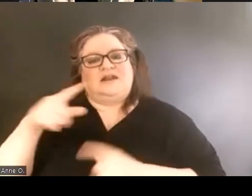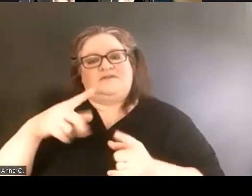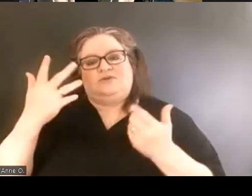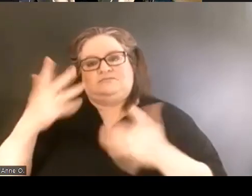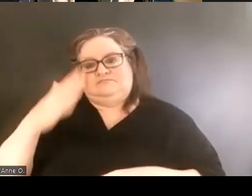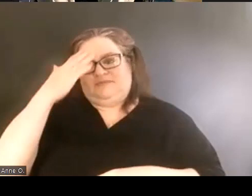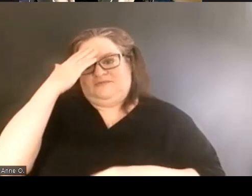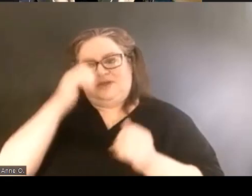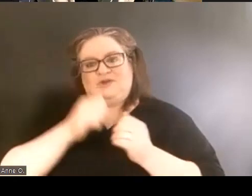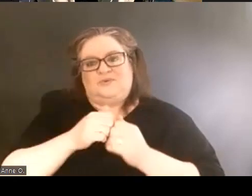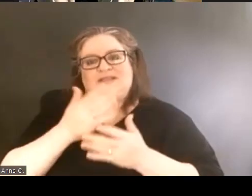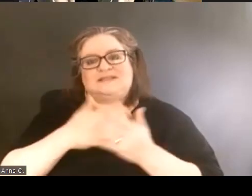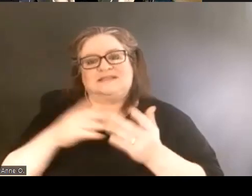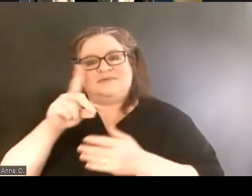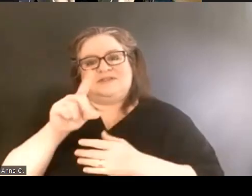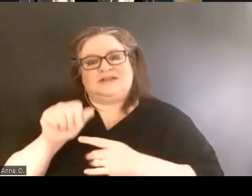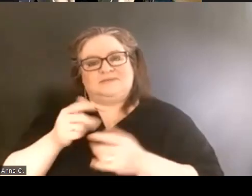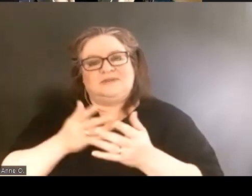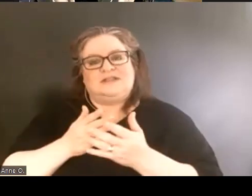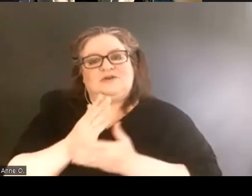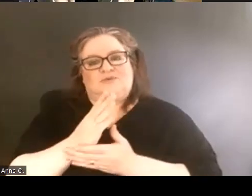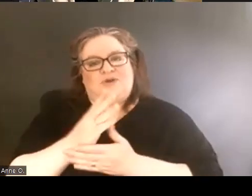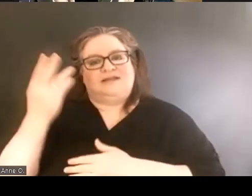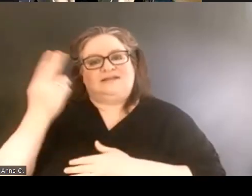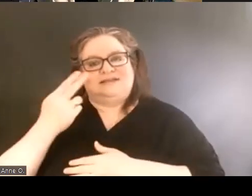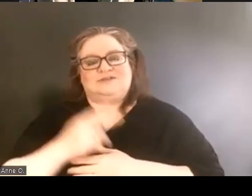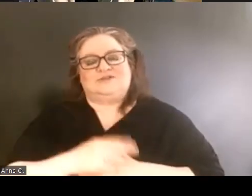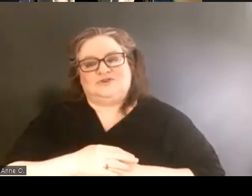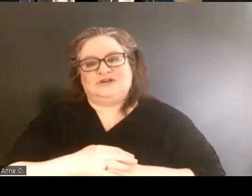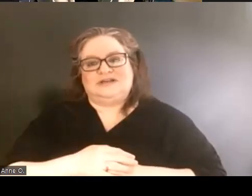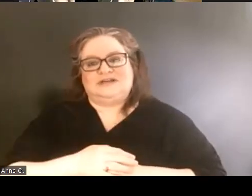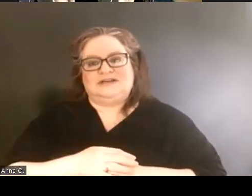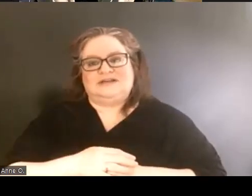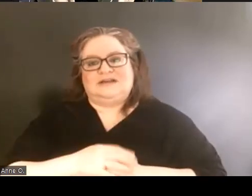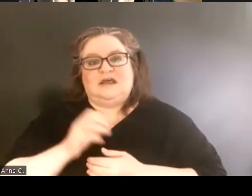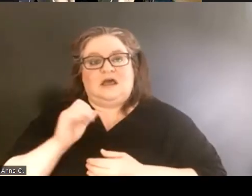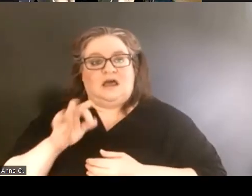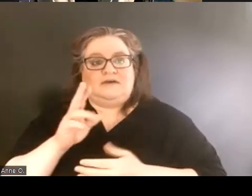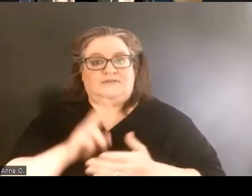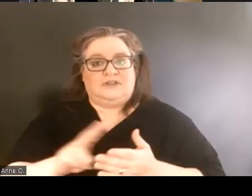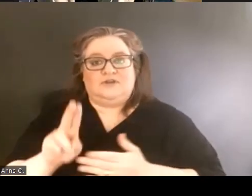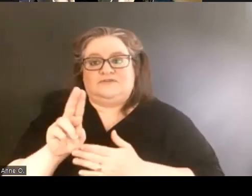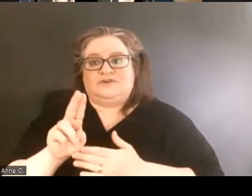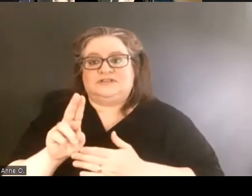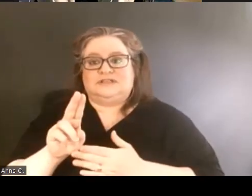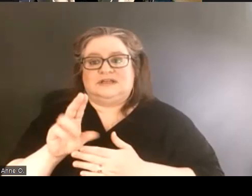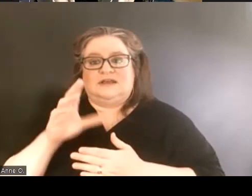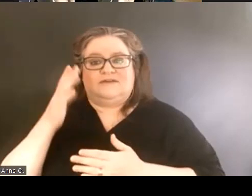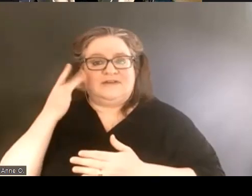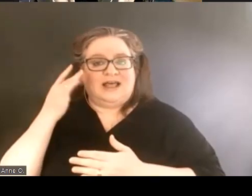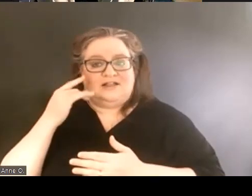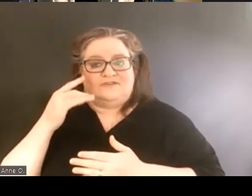with some of the disability rights history of the University of California at Berkeley.